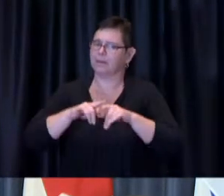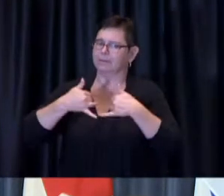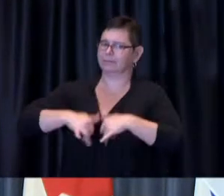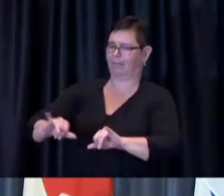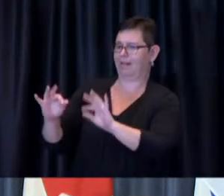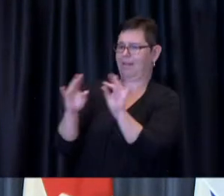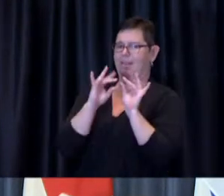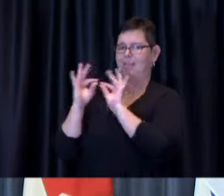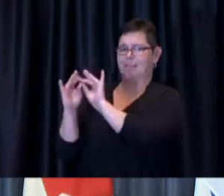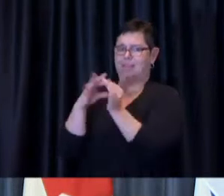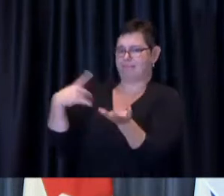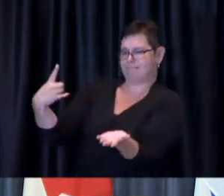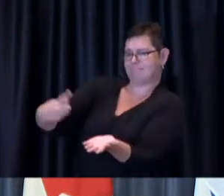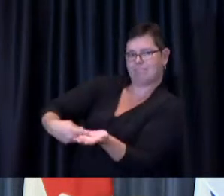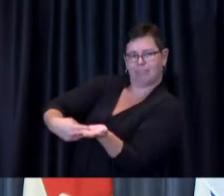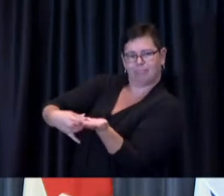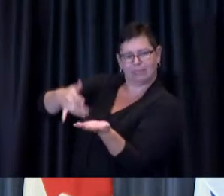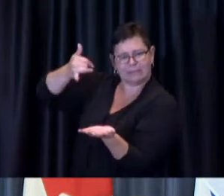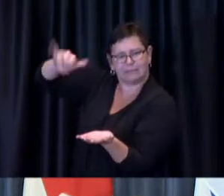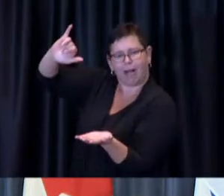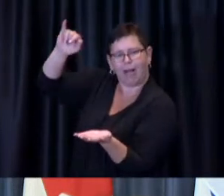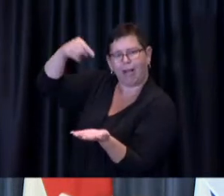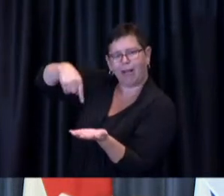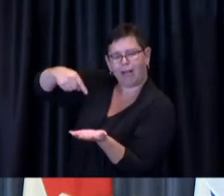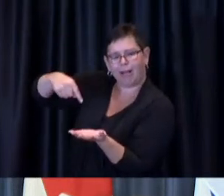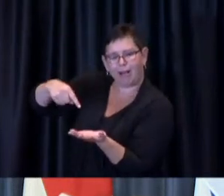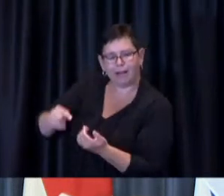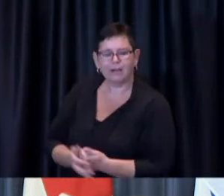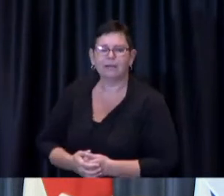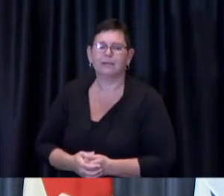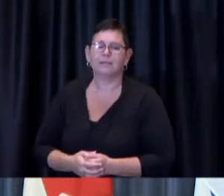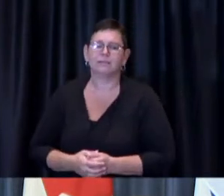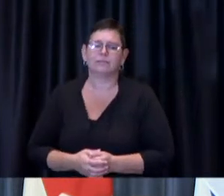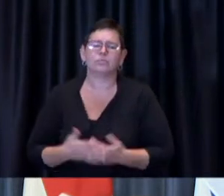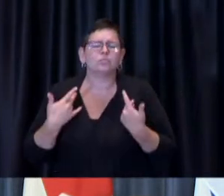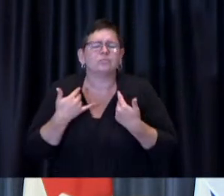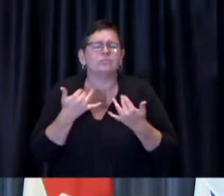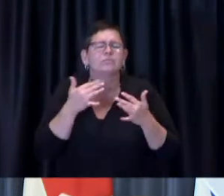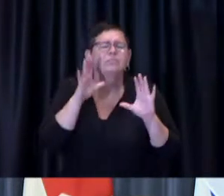uh it's one of the reasons as well why we're seeking any guidance that we can get from the